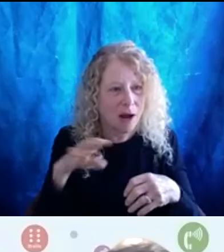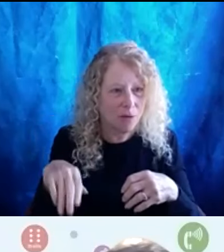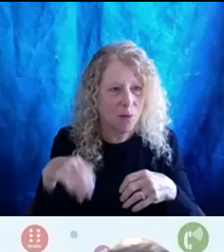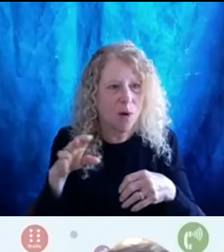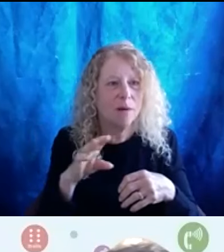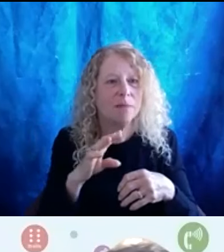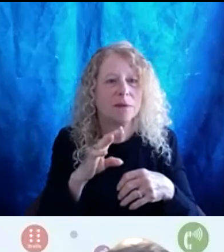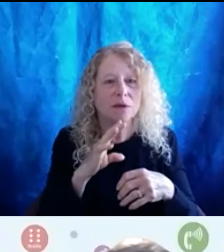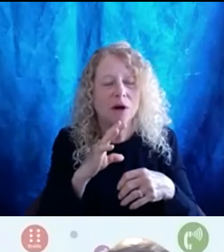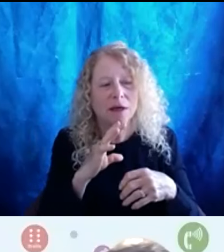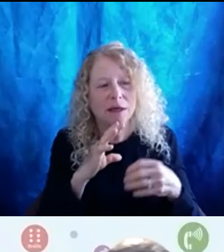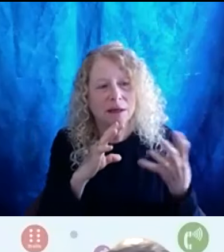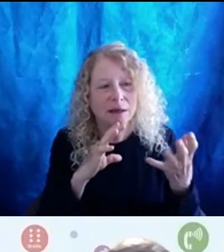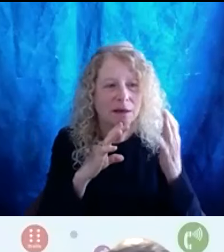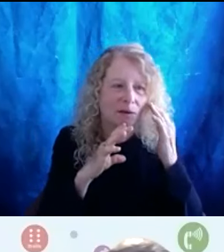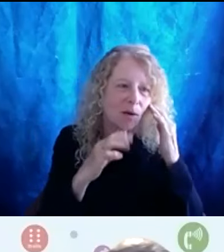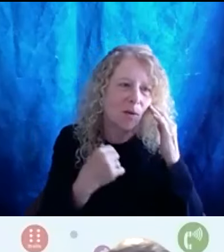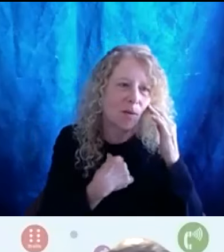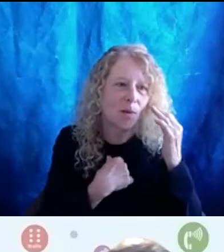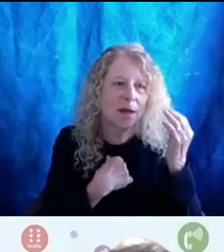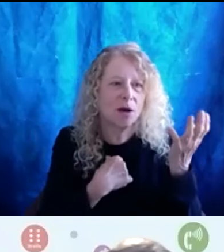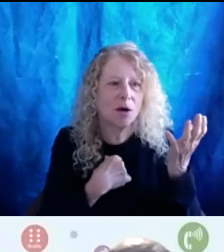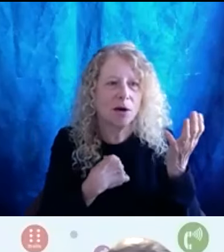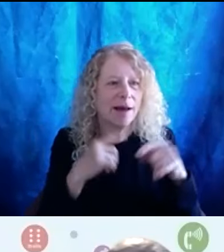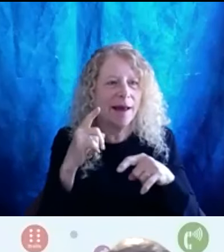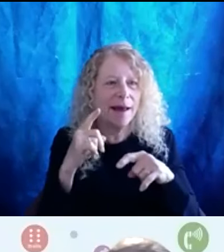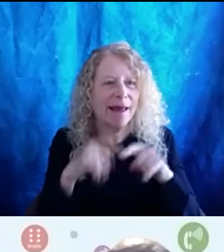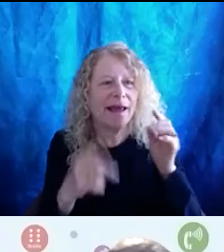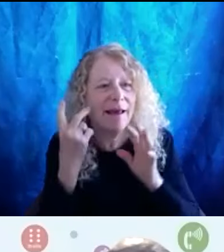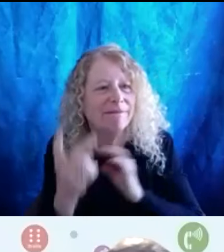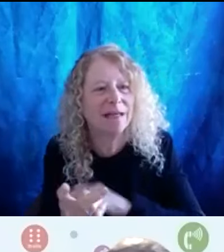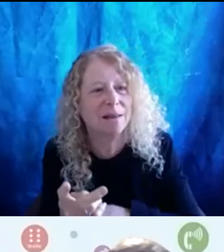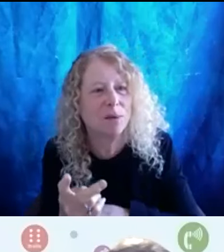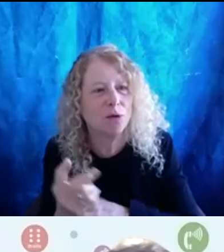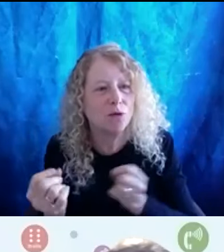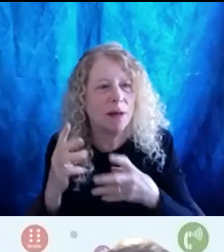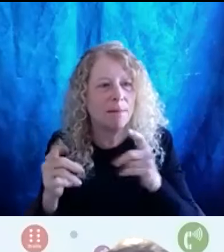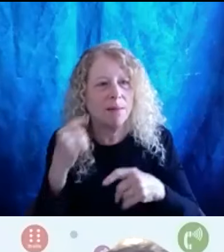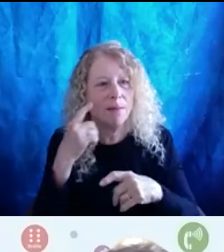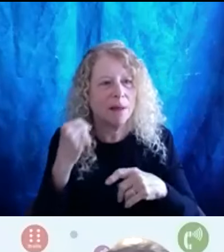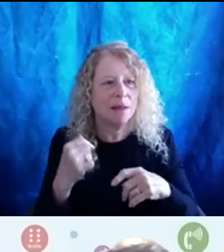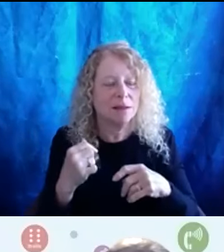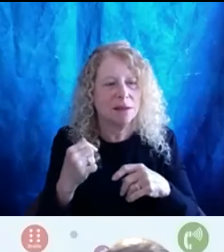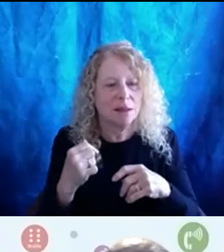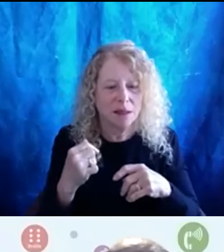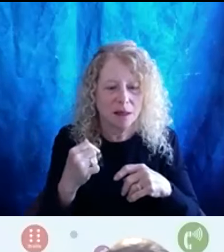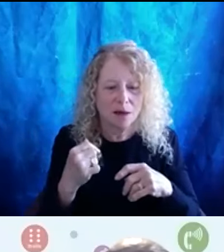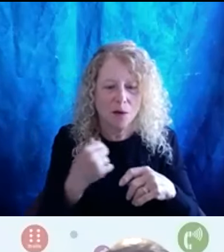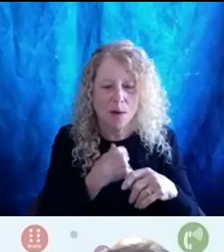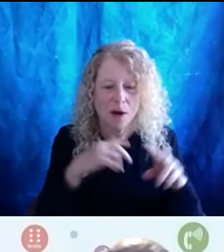you know, we are invisible to a lot of the people because we're not perfect, You know, we are handicapped, we are women.